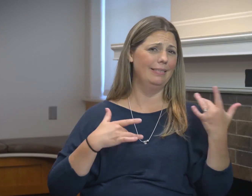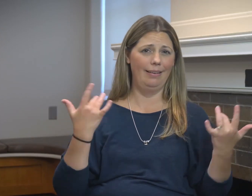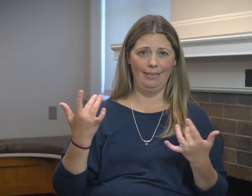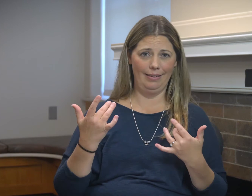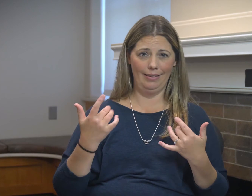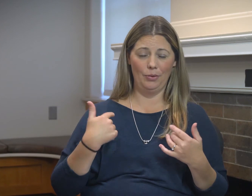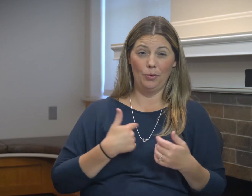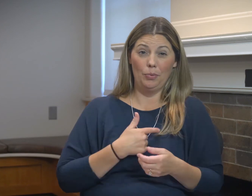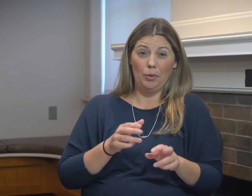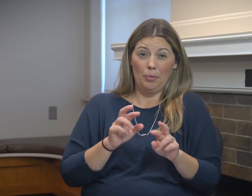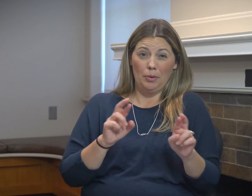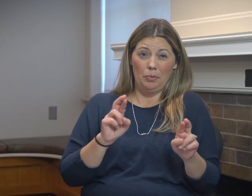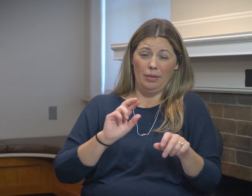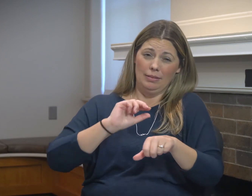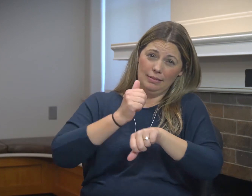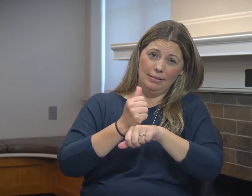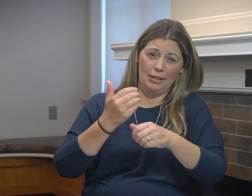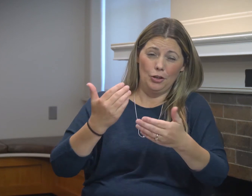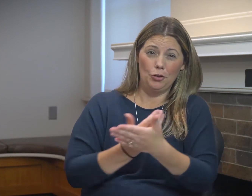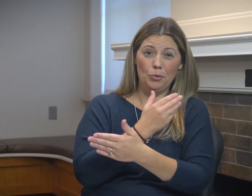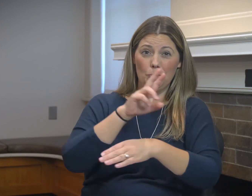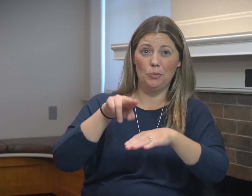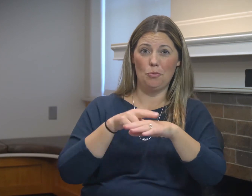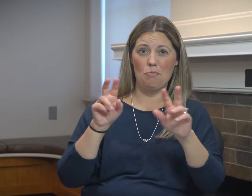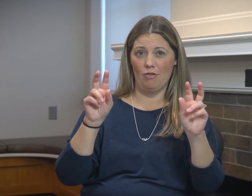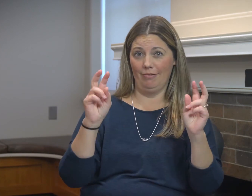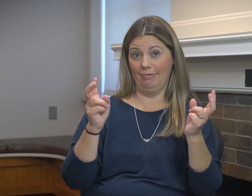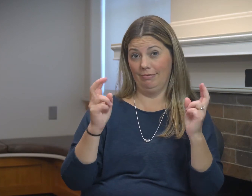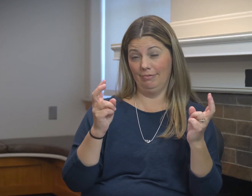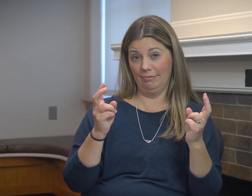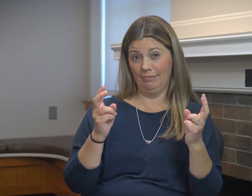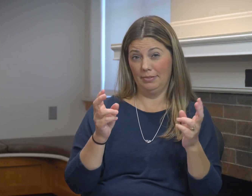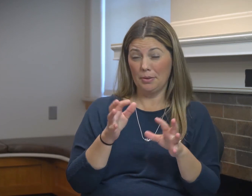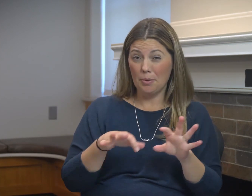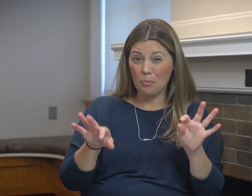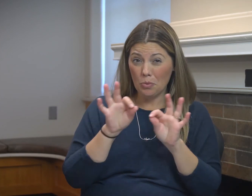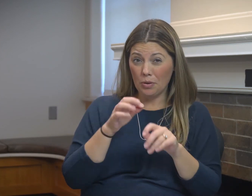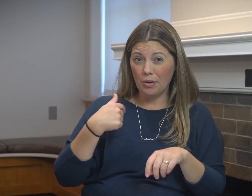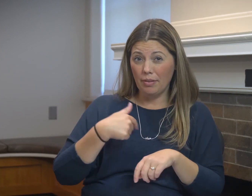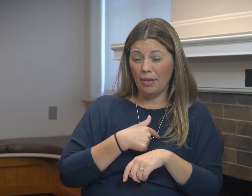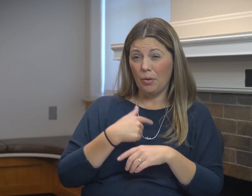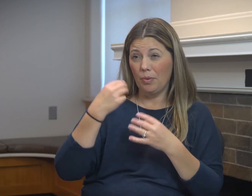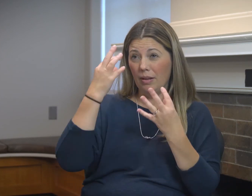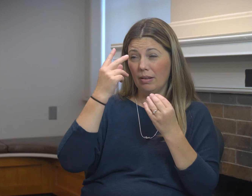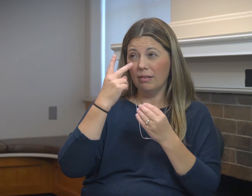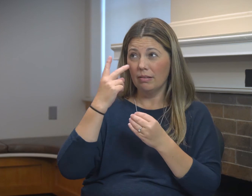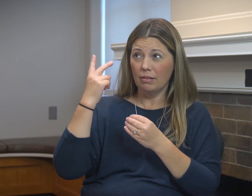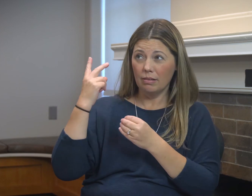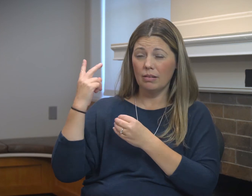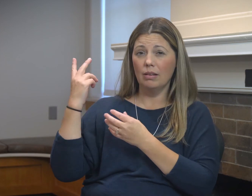This year will be an exciting year, we are ready to set up our new normal.